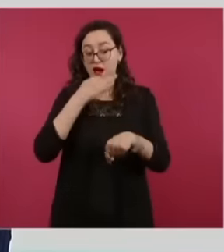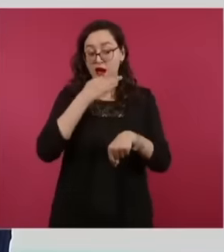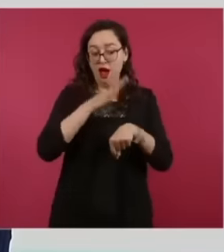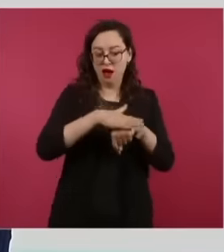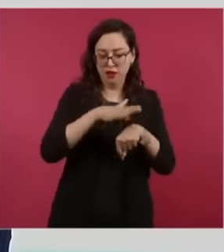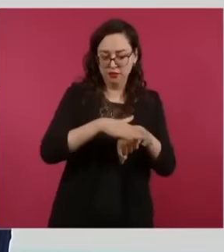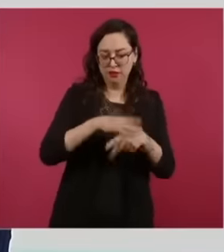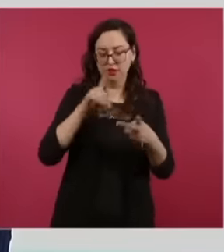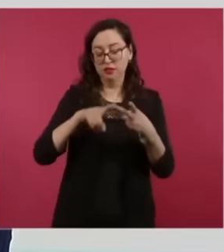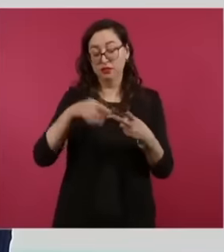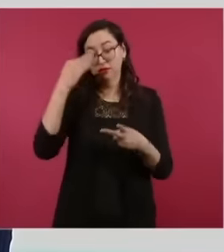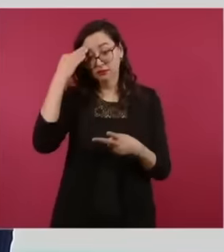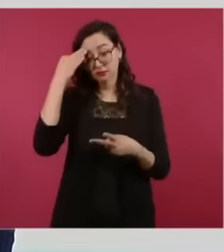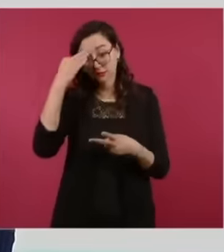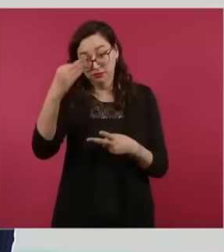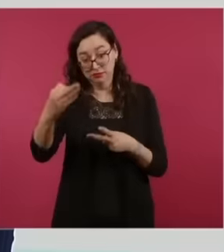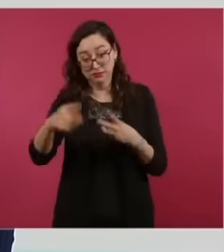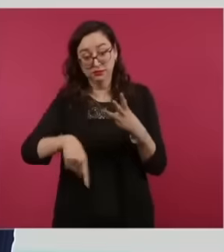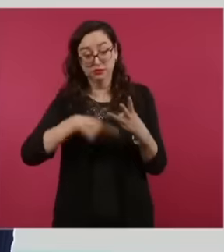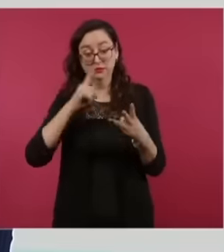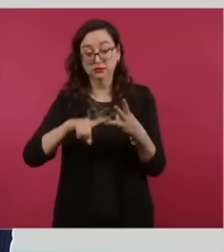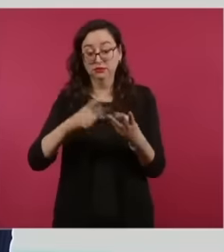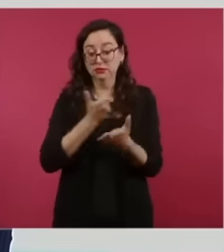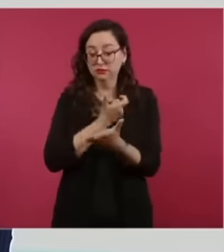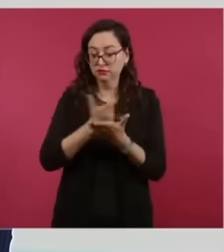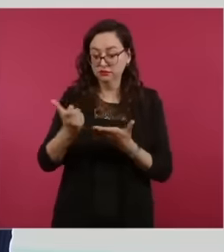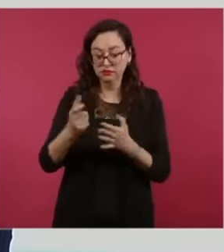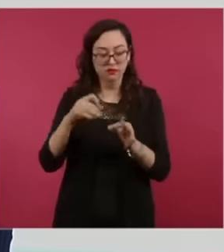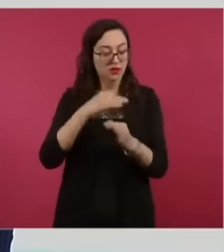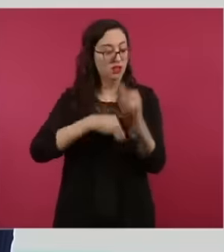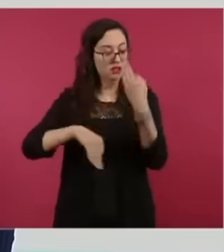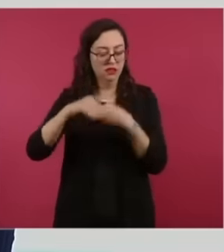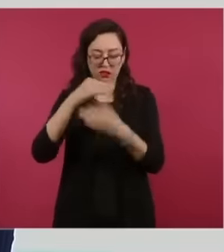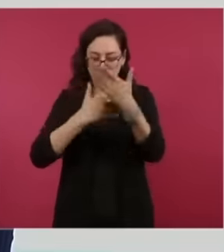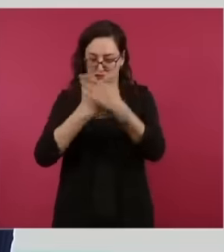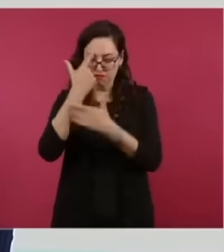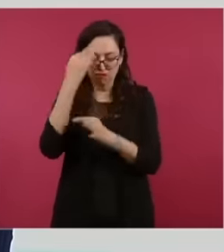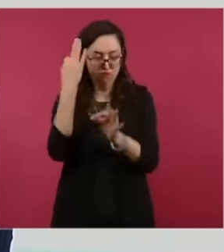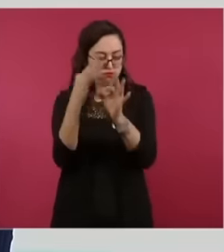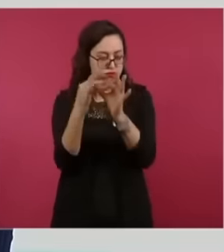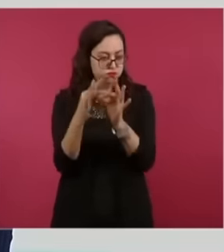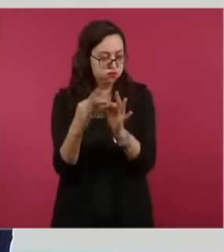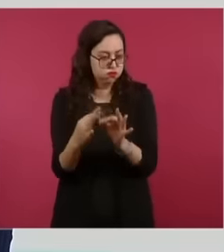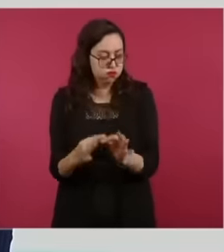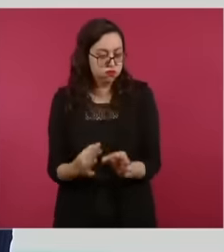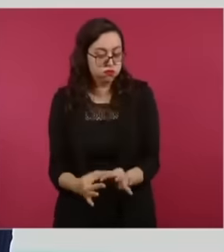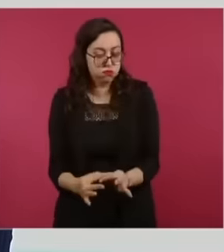have been made on time and in form We also have that in the procedures and controversies